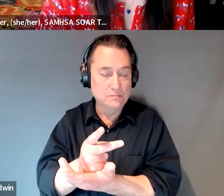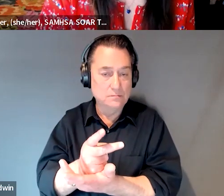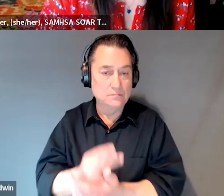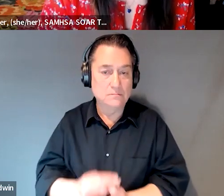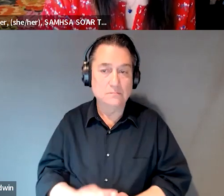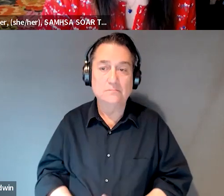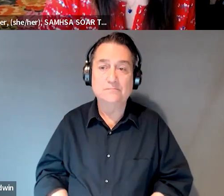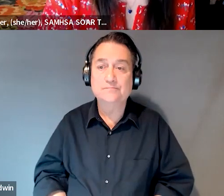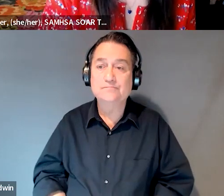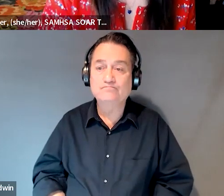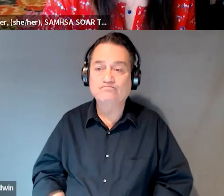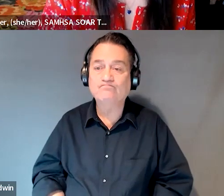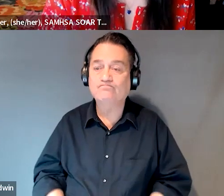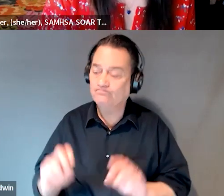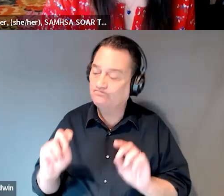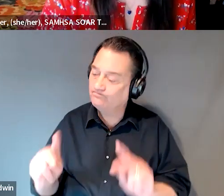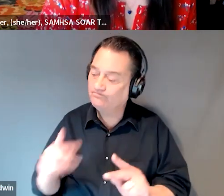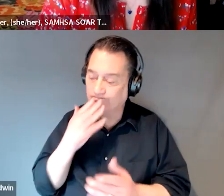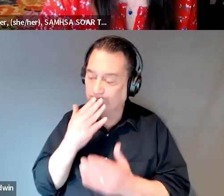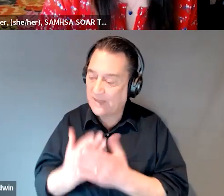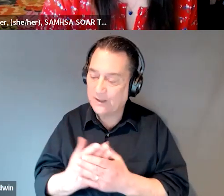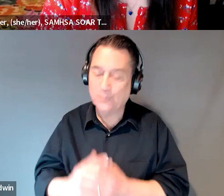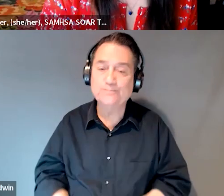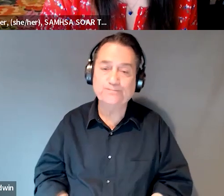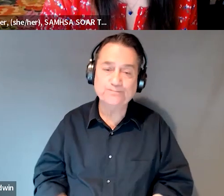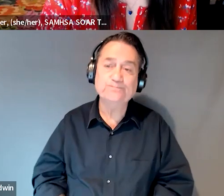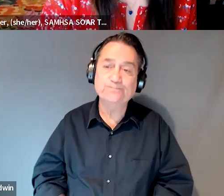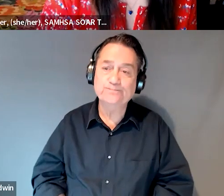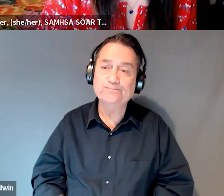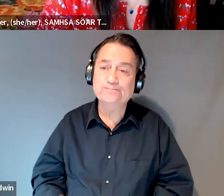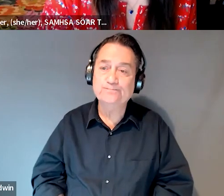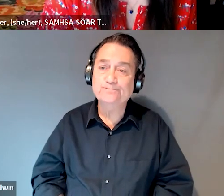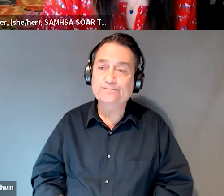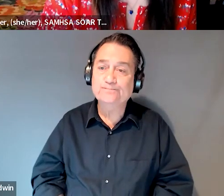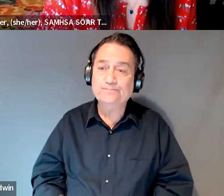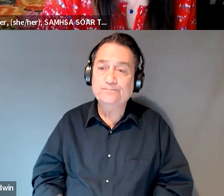Okay, awesome. You summarized that great. All right. I mean, I think the bottom line is